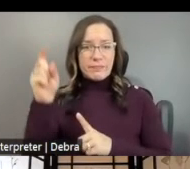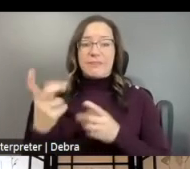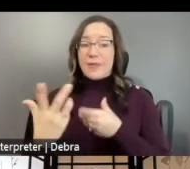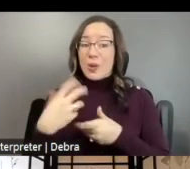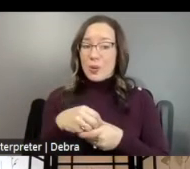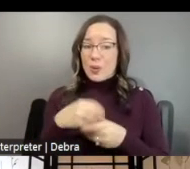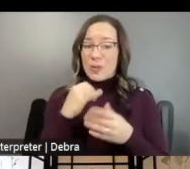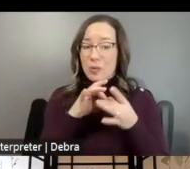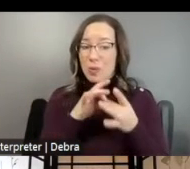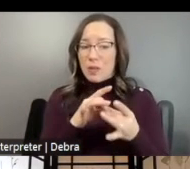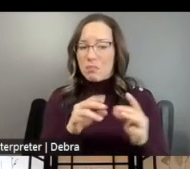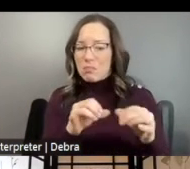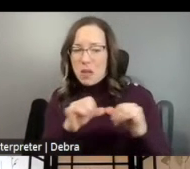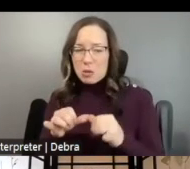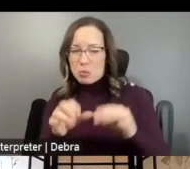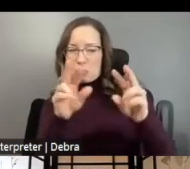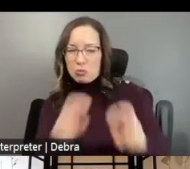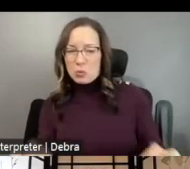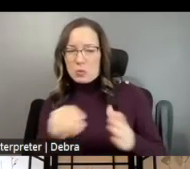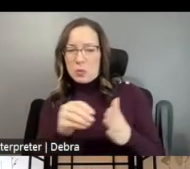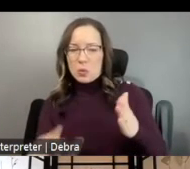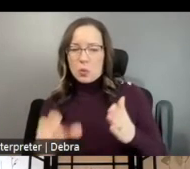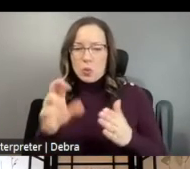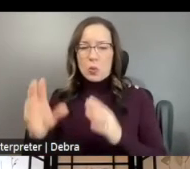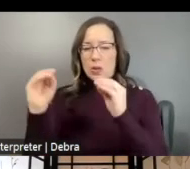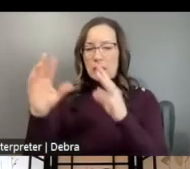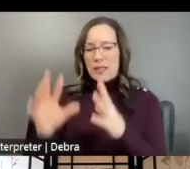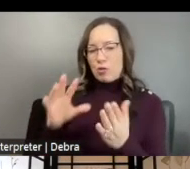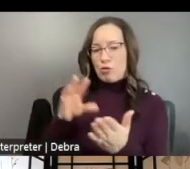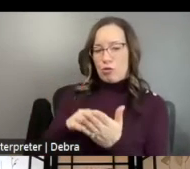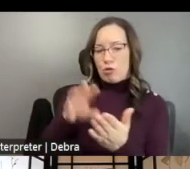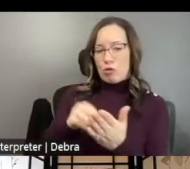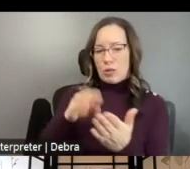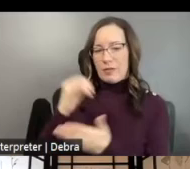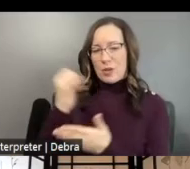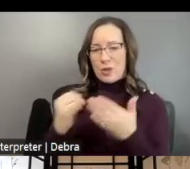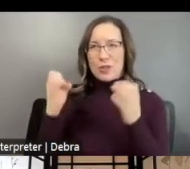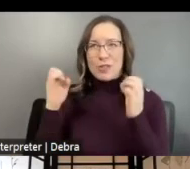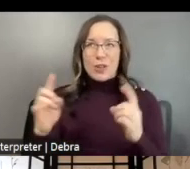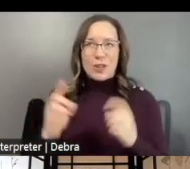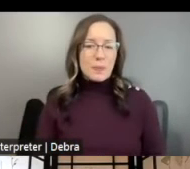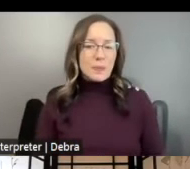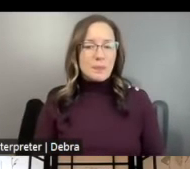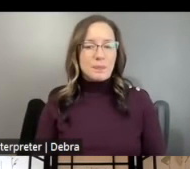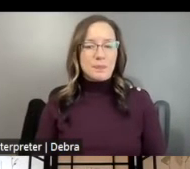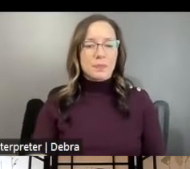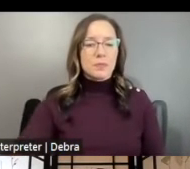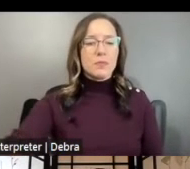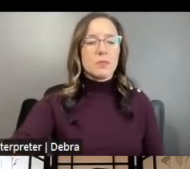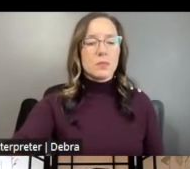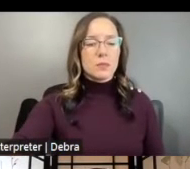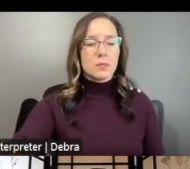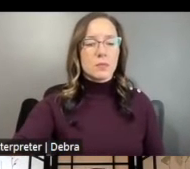MEASURES TO ASSESS STUDENT AND OR TEACHER LEARNING IN ARTS EDUCATION AND IT INCLUDES